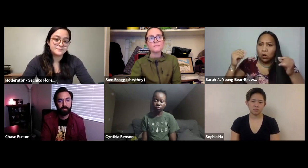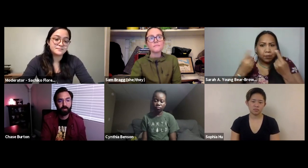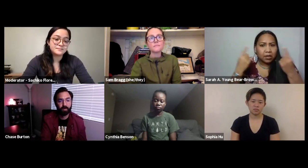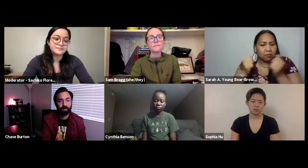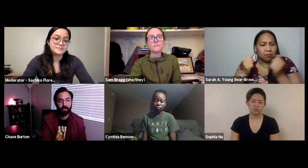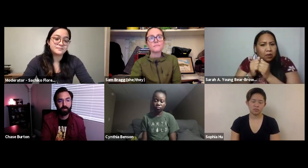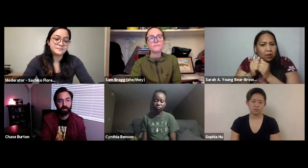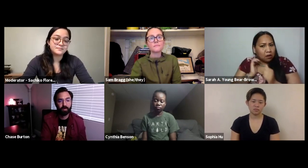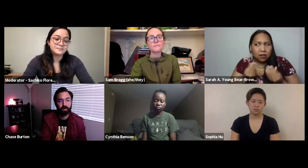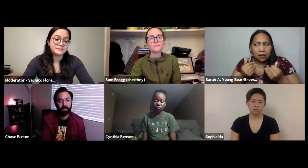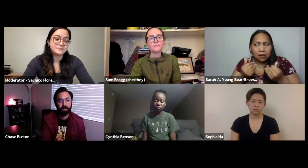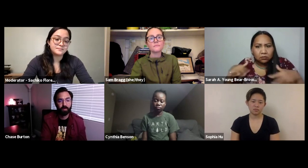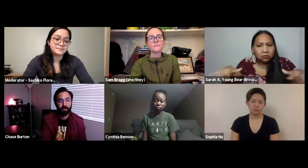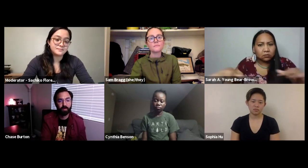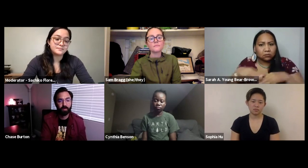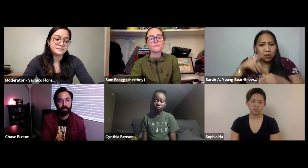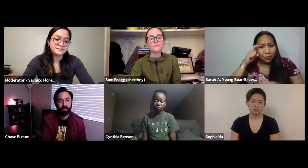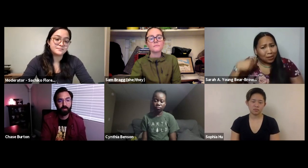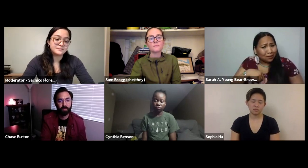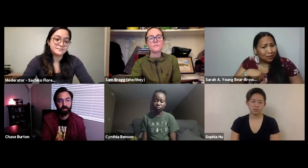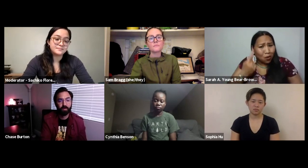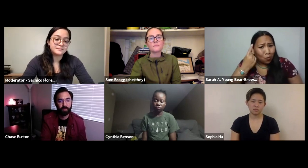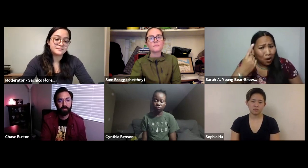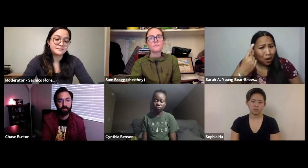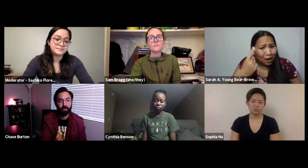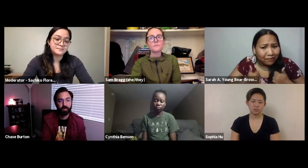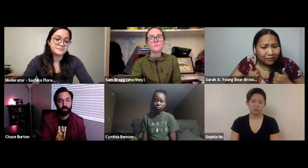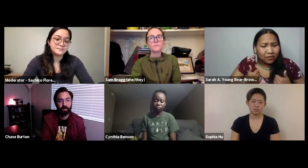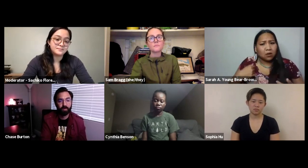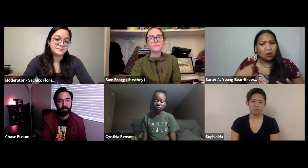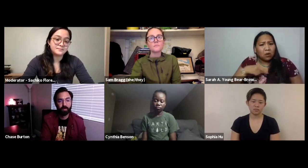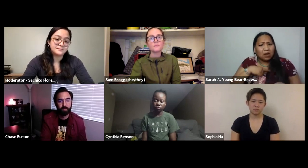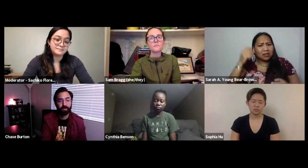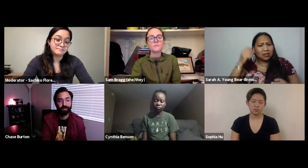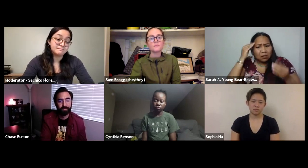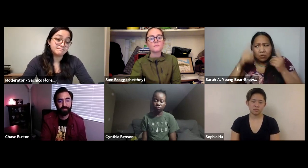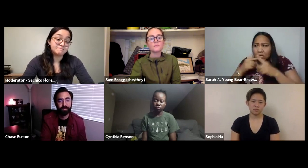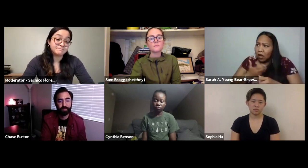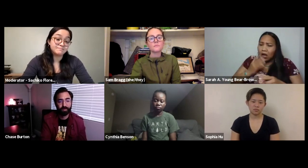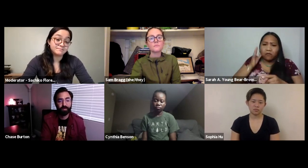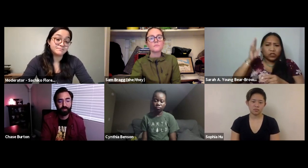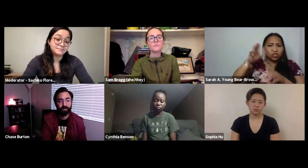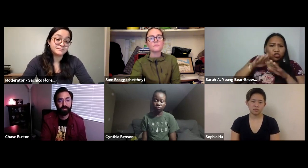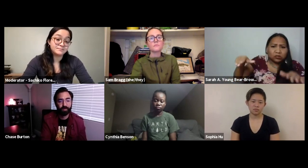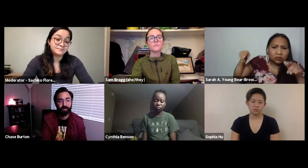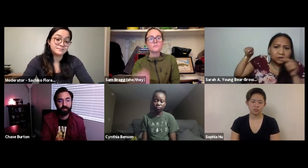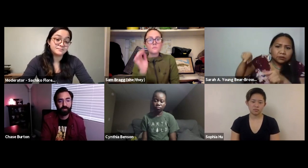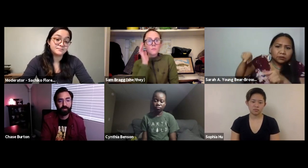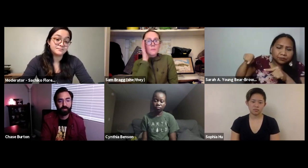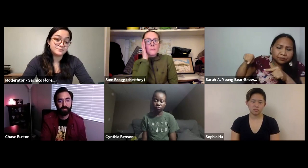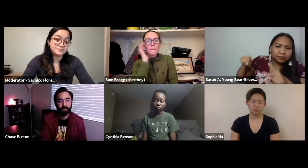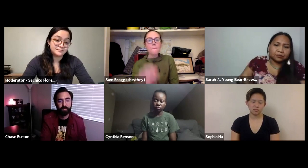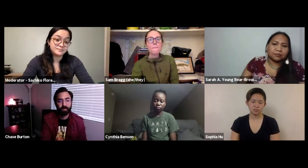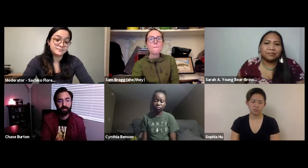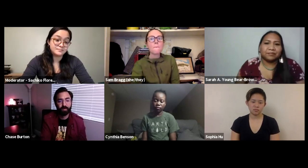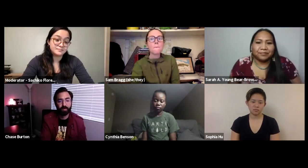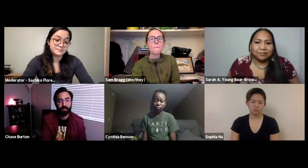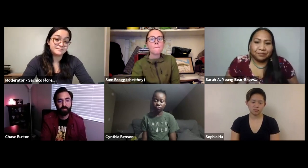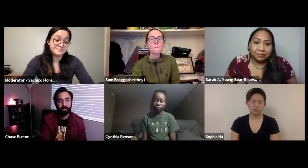the water. So we decided we need to do something to protect our land we know that we have to